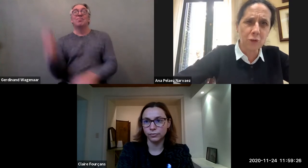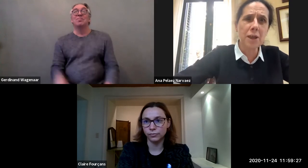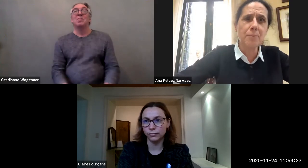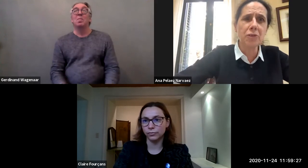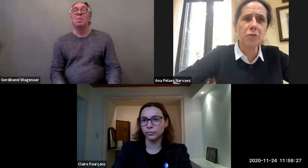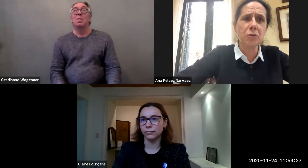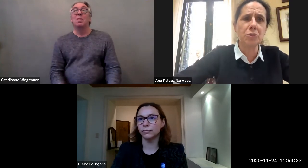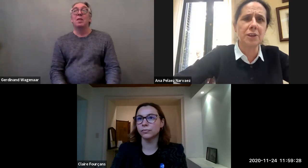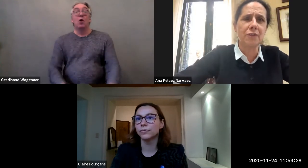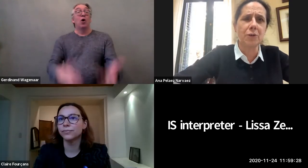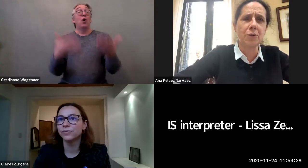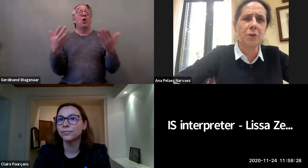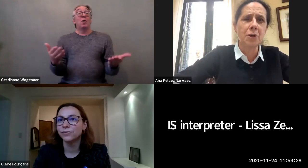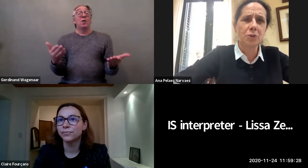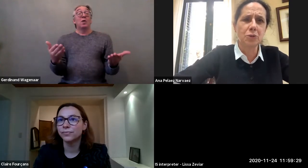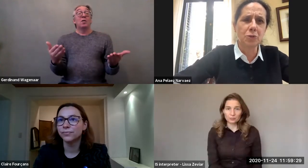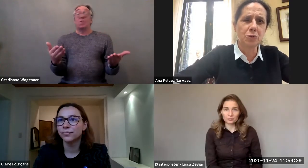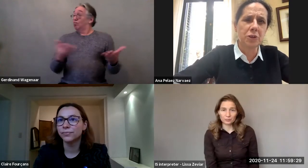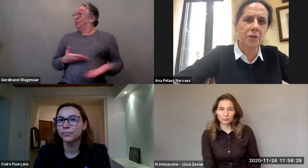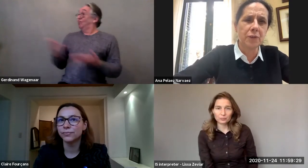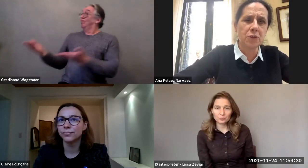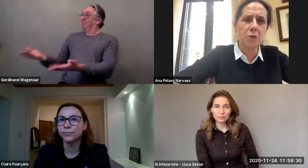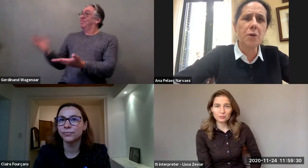So I pass you the floor to hear from you